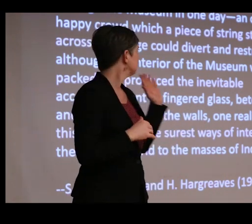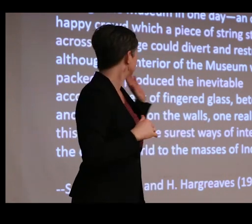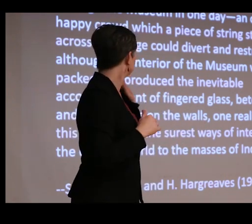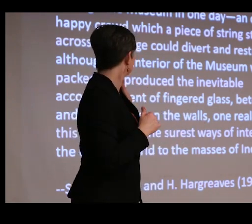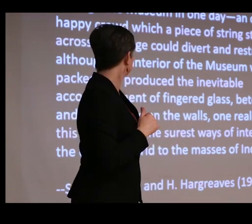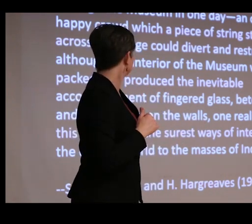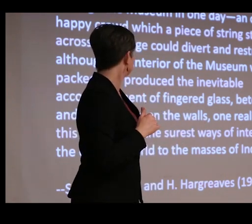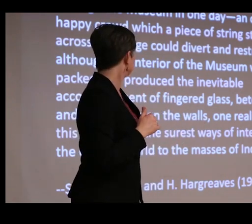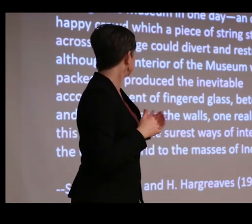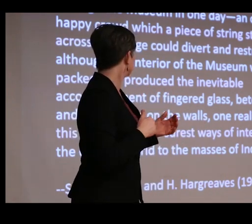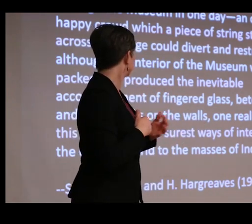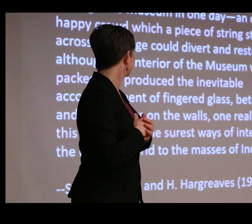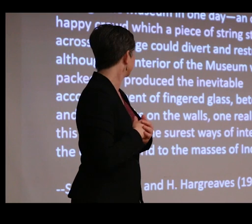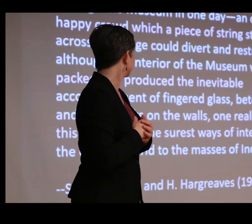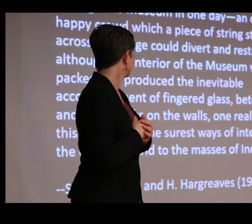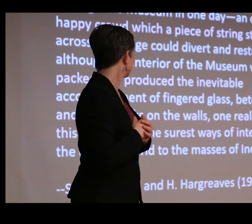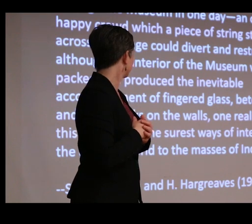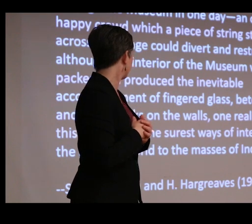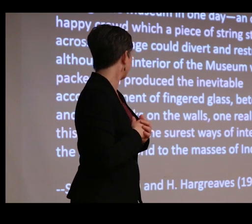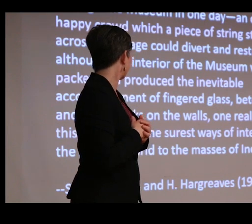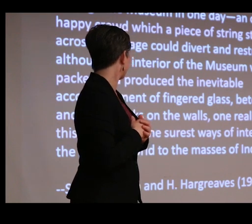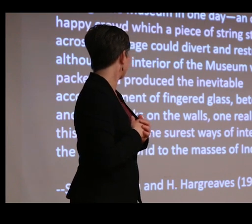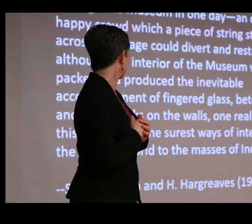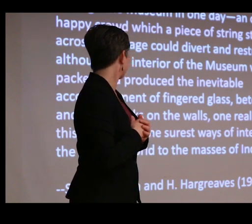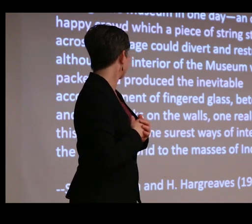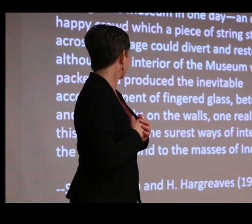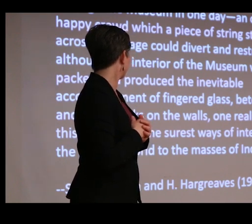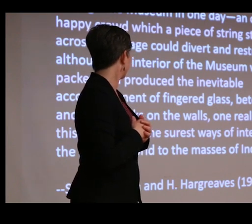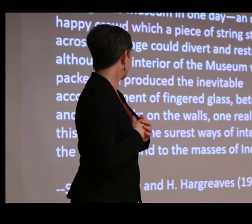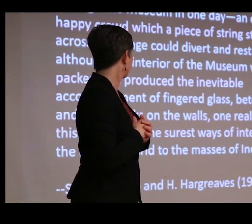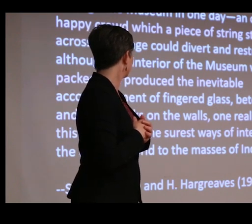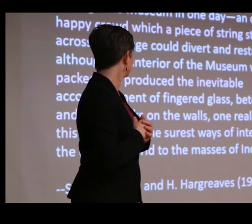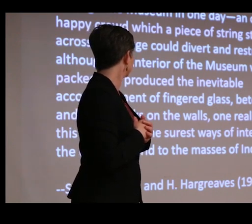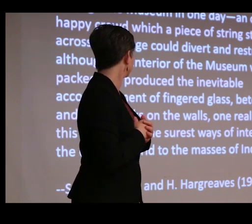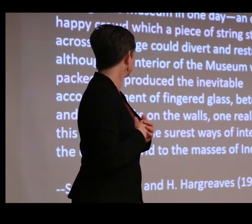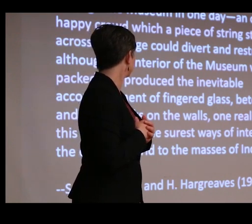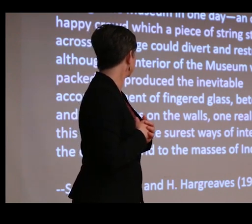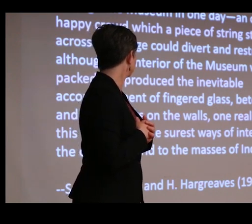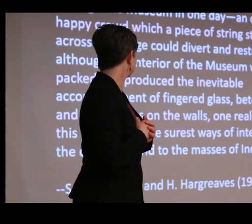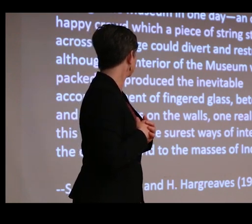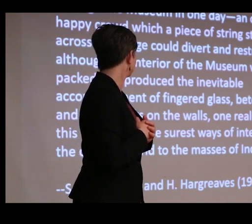of fingered glass, betel nut spit, and dirty marks on the wall, one realized that this